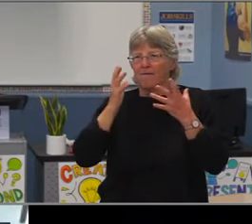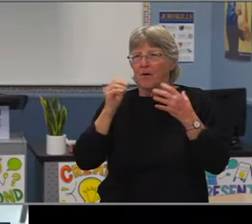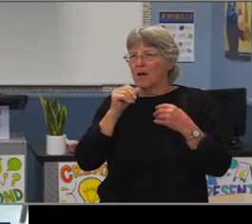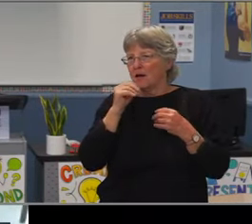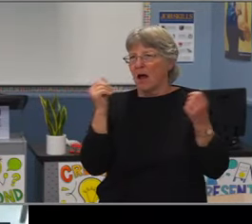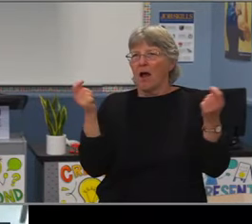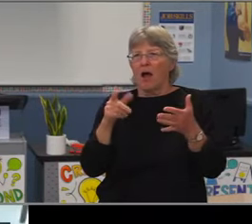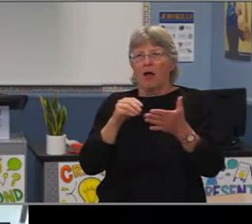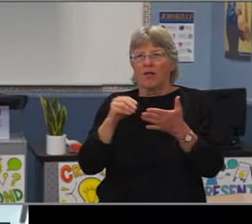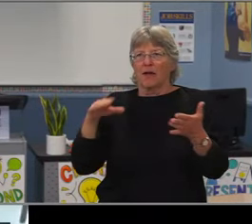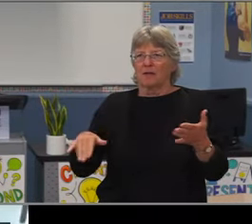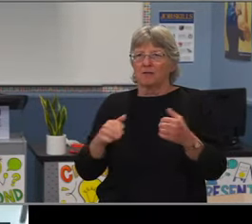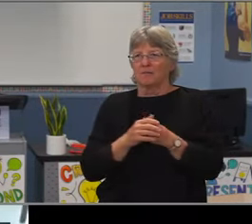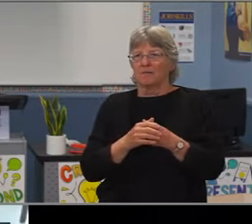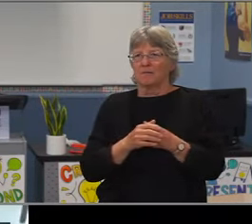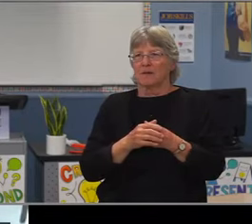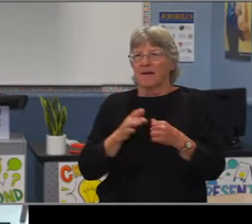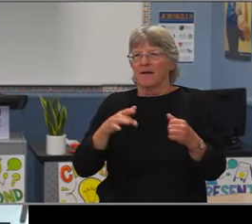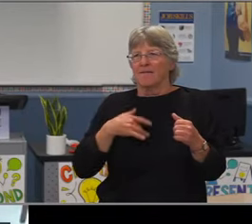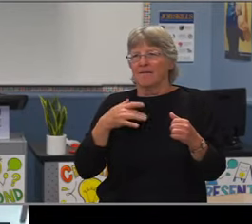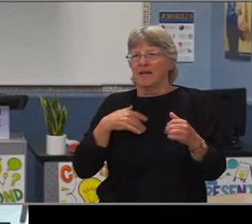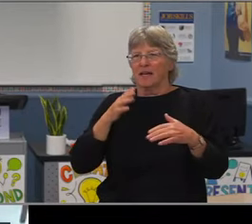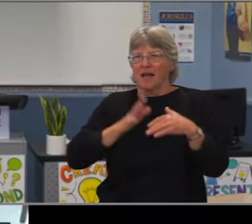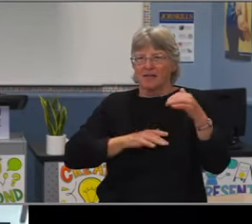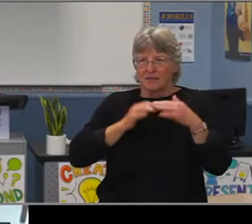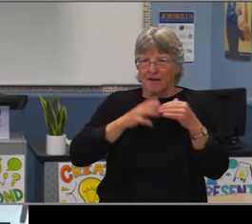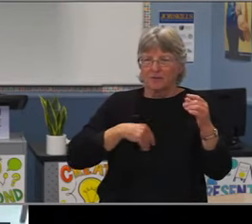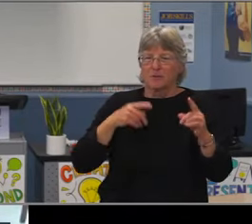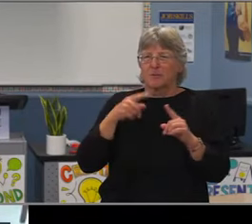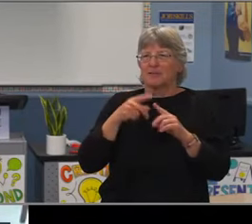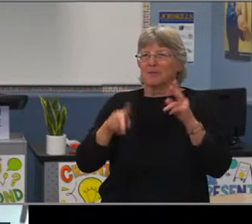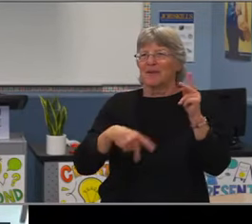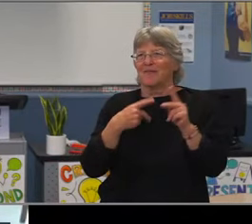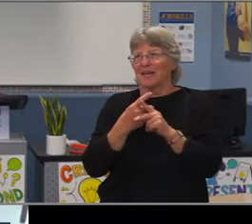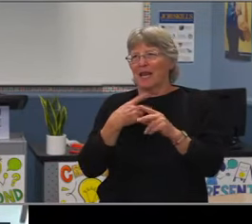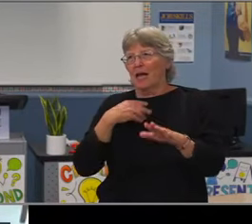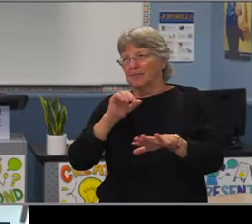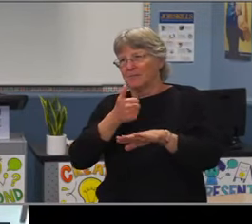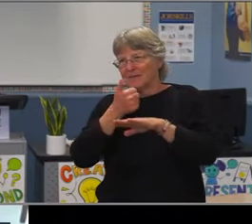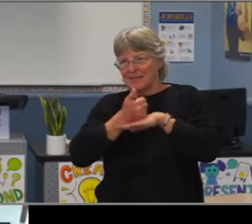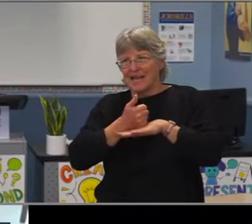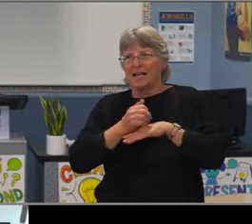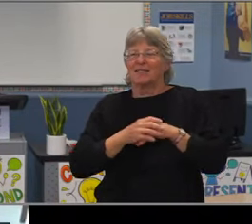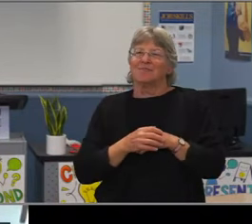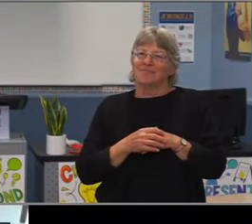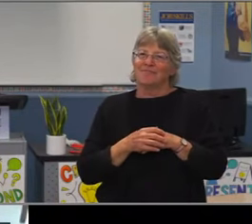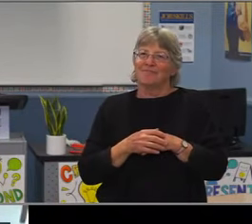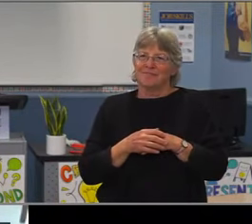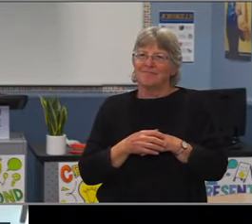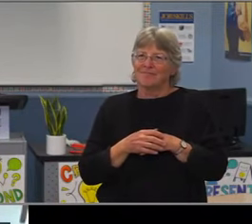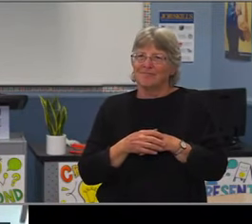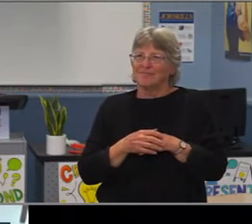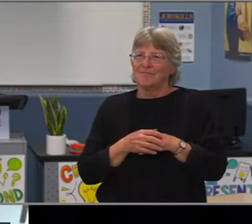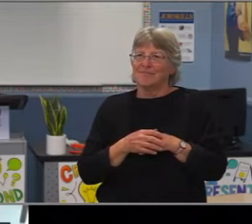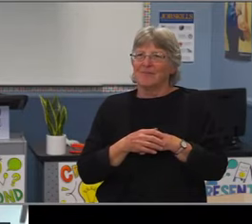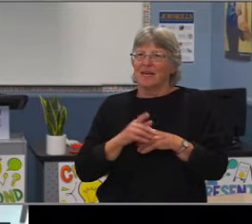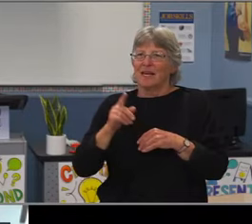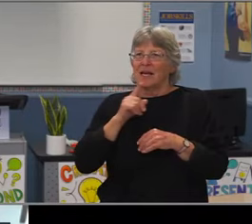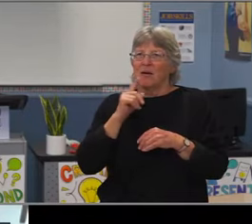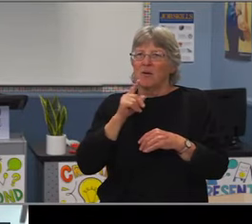until the early nineties. The early nineties, you see some schools that expanded to K-8 schools